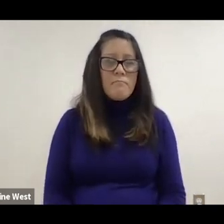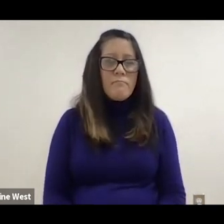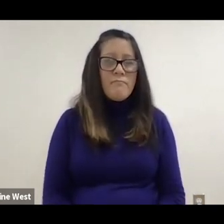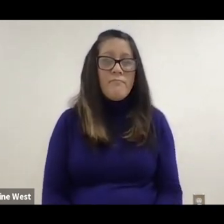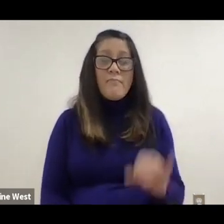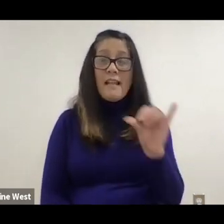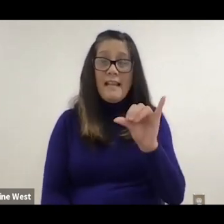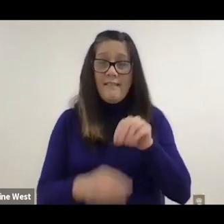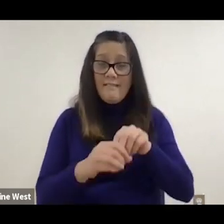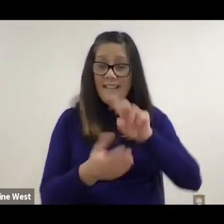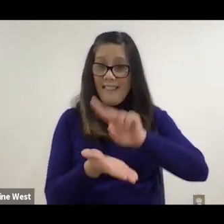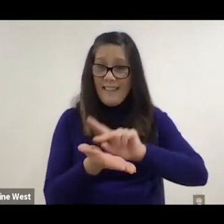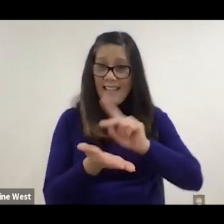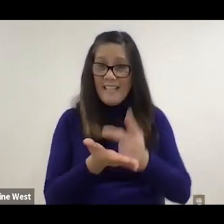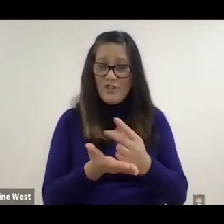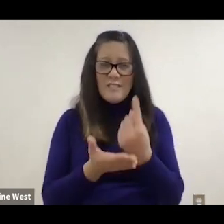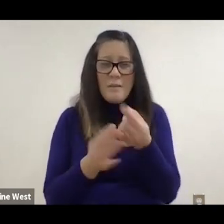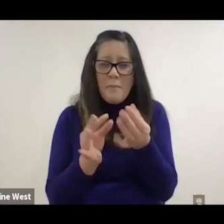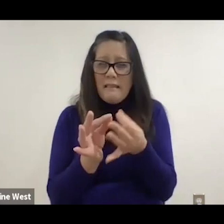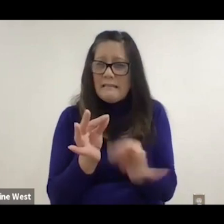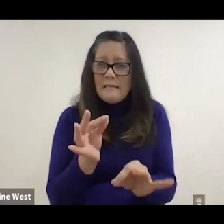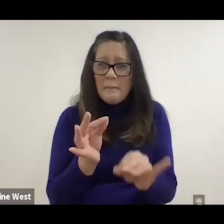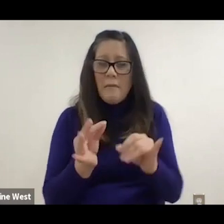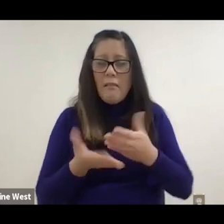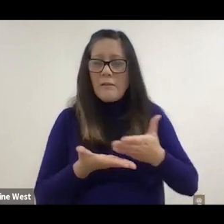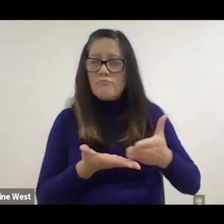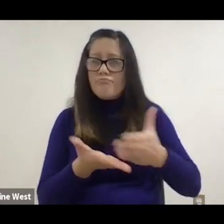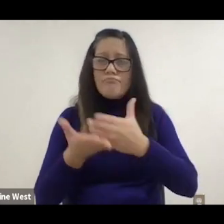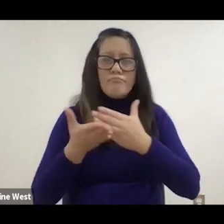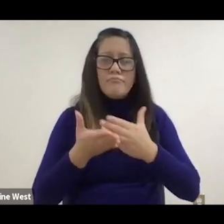Even in the kitchen where something as simple